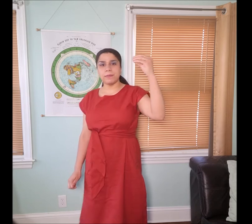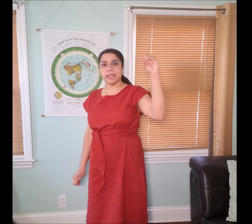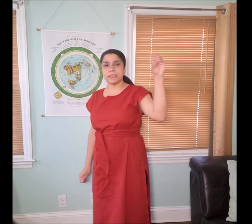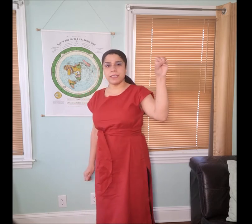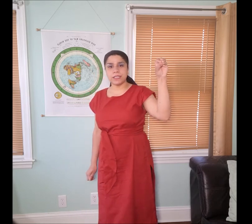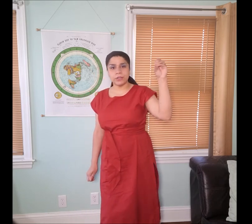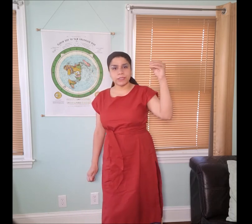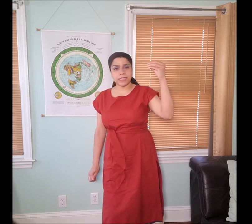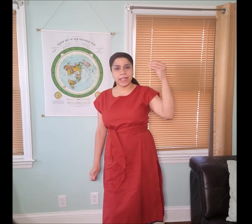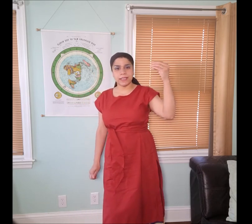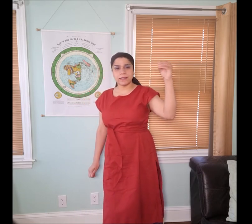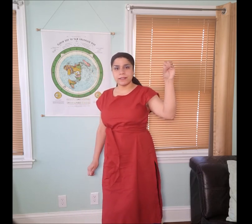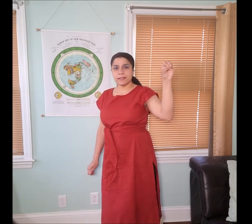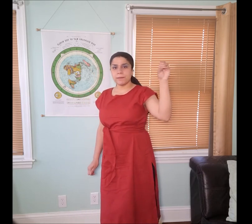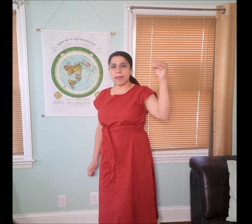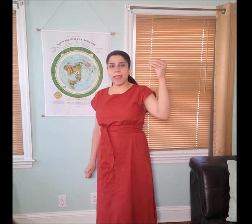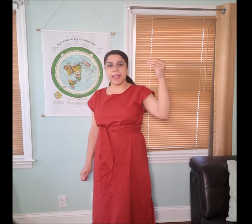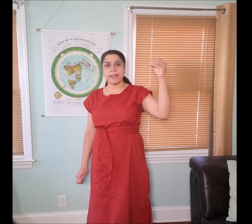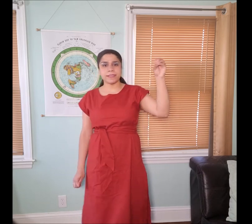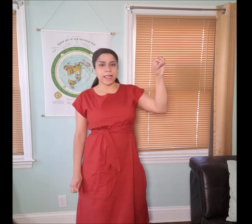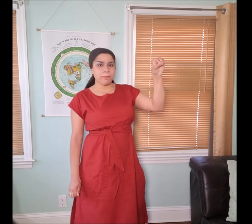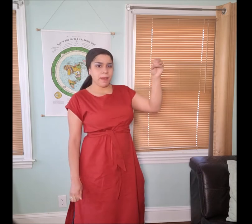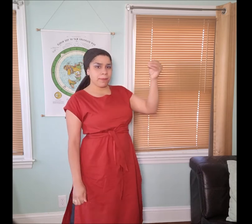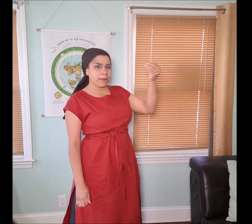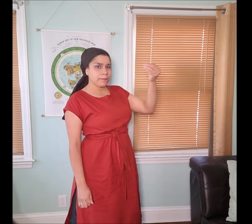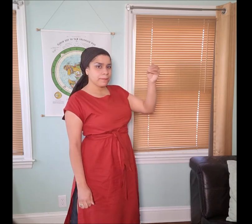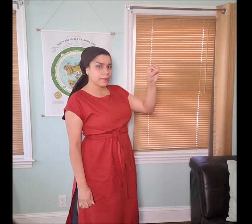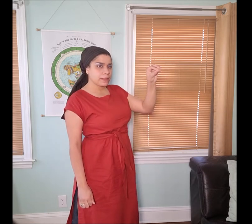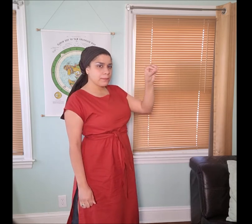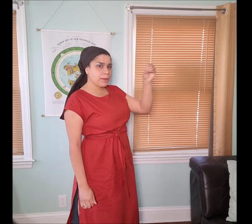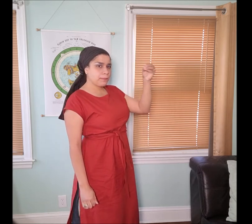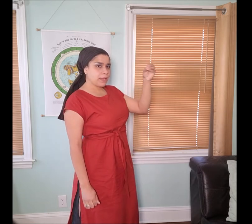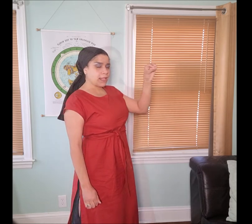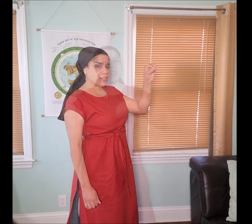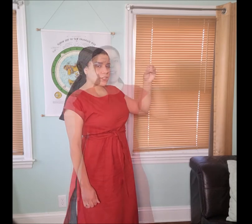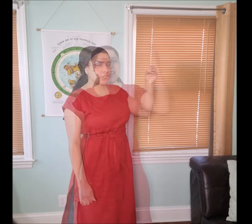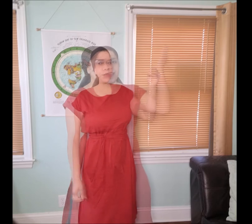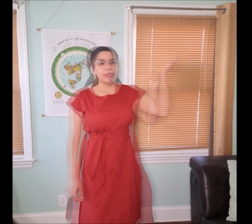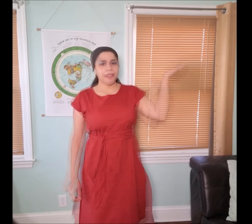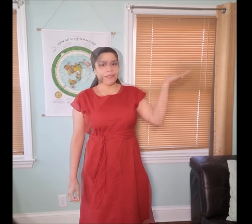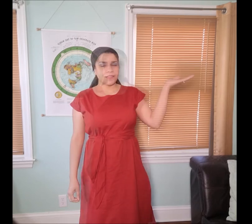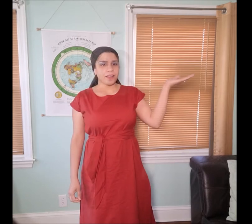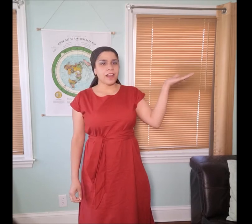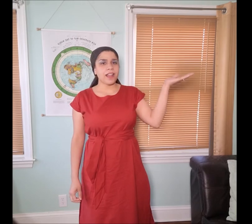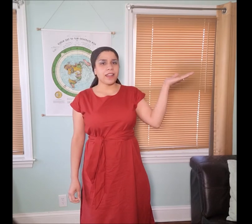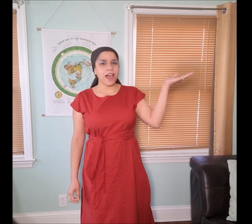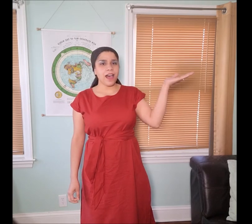because it looks like my hand is like a puppet, it's a puppet hand gesture. "𐤂 galah"